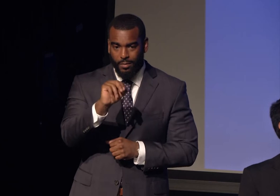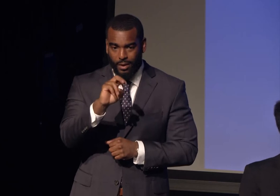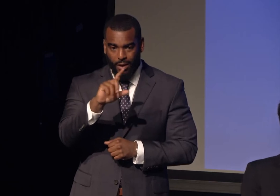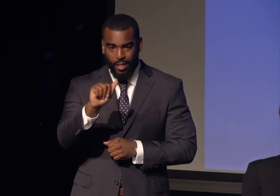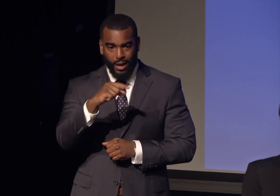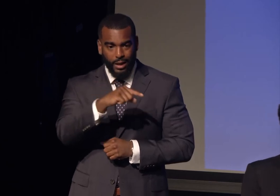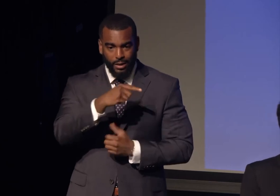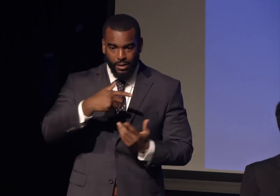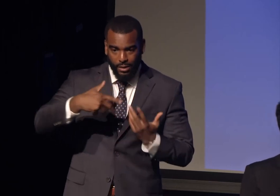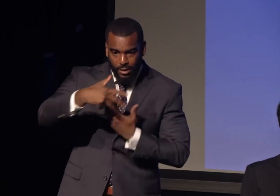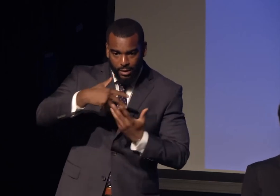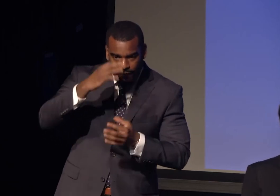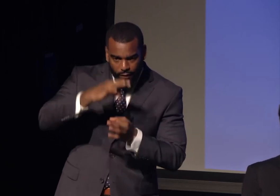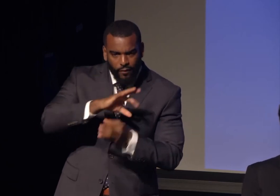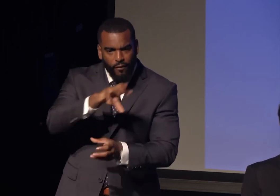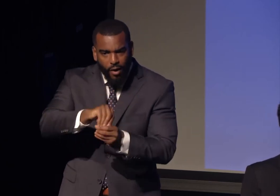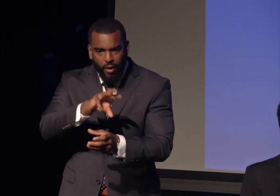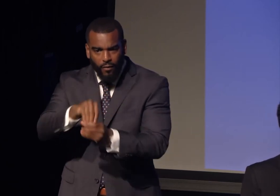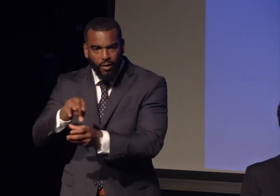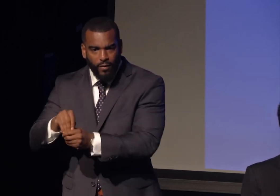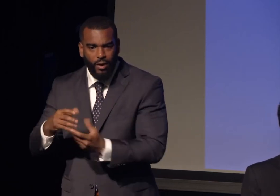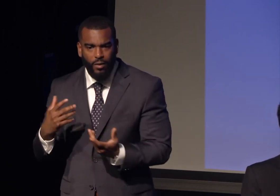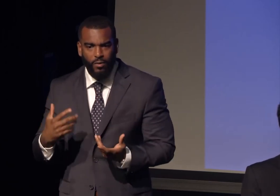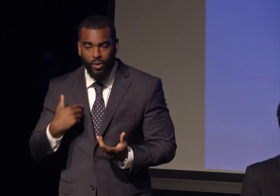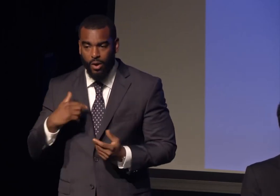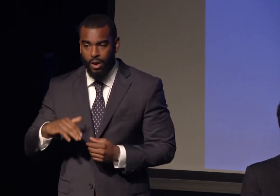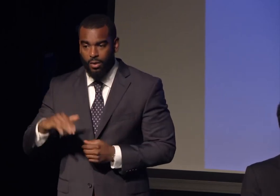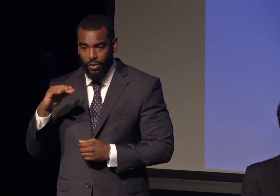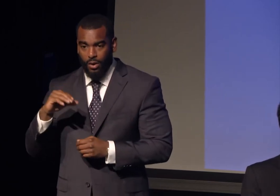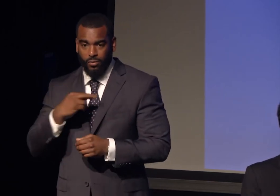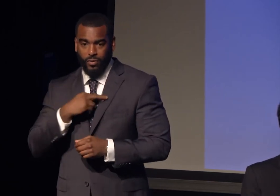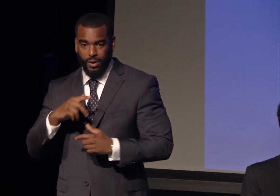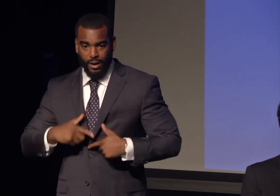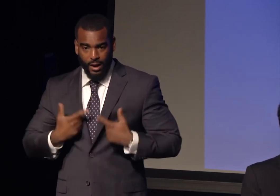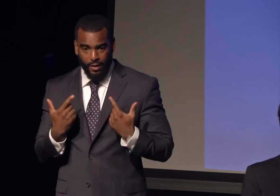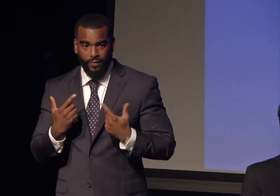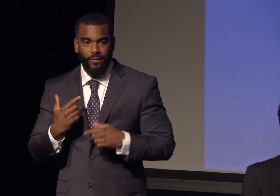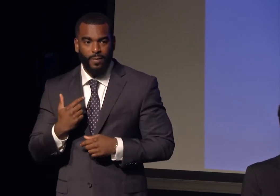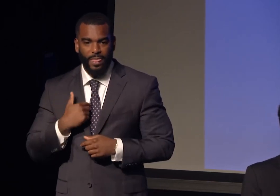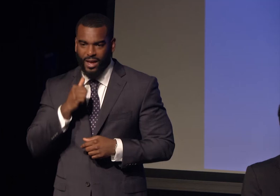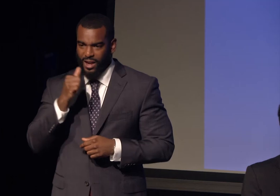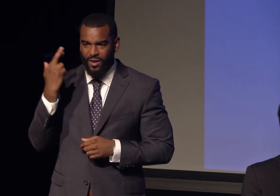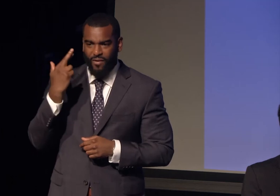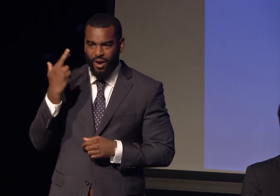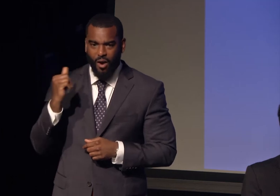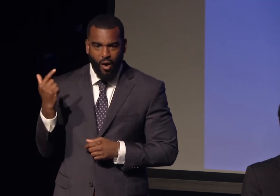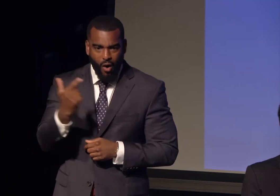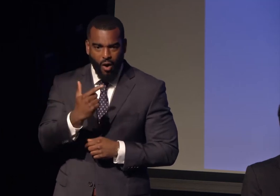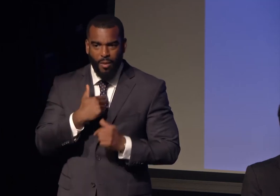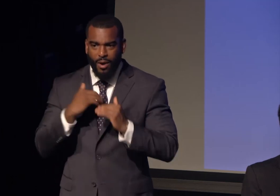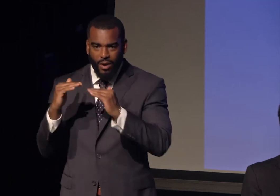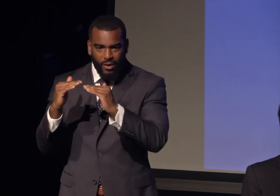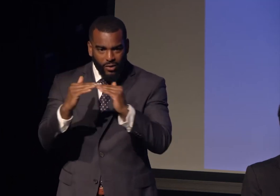When I became Dean of Religious Life at USC, I didn't think I had a chance. All my colleagues around the country are ordained Protestant ministers.